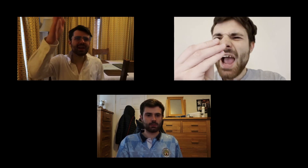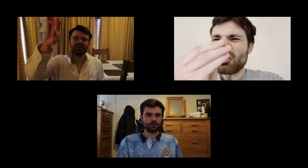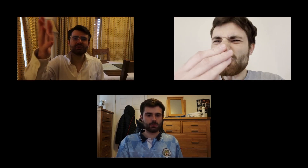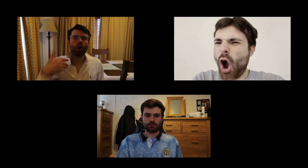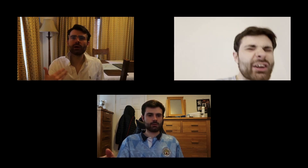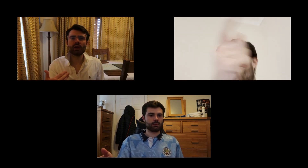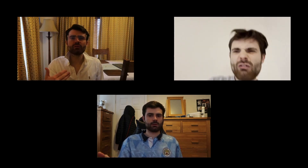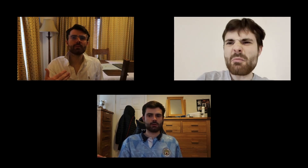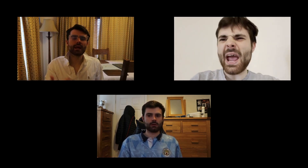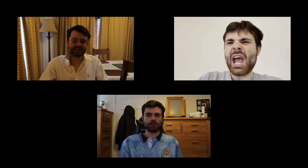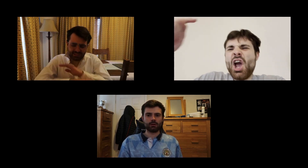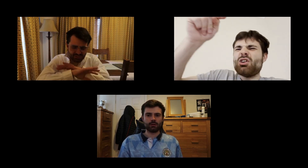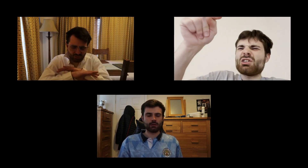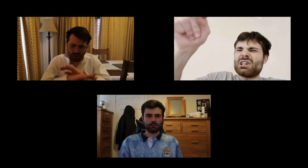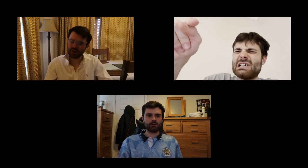(Argument)